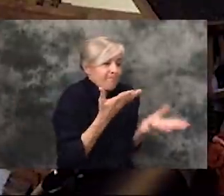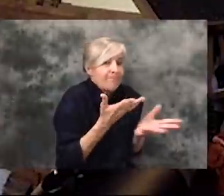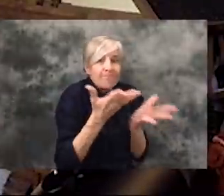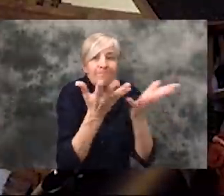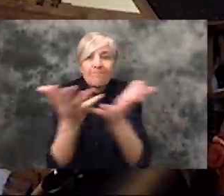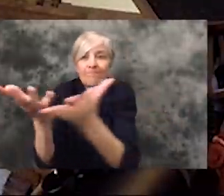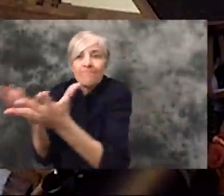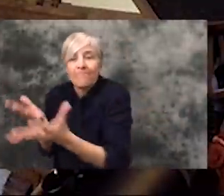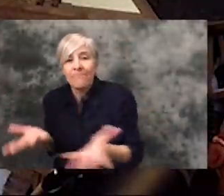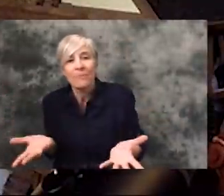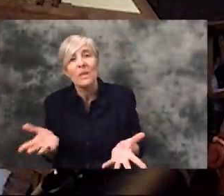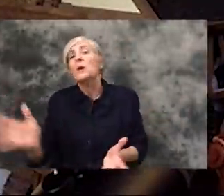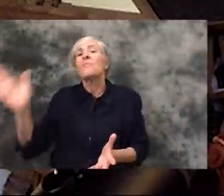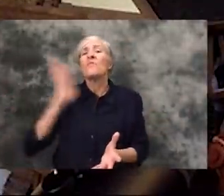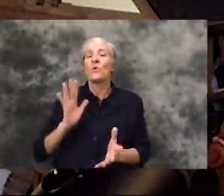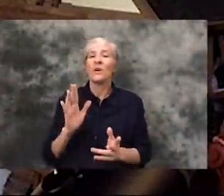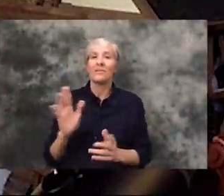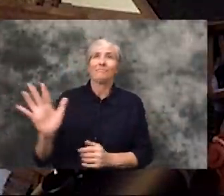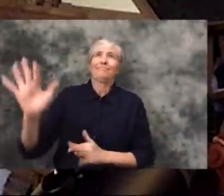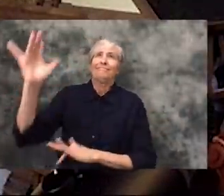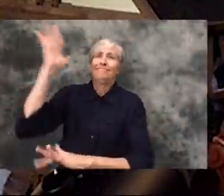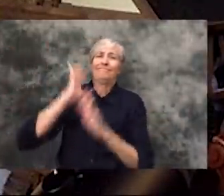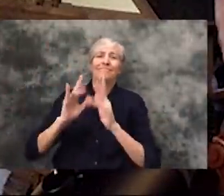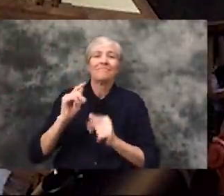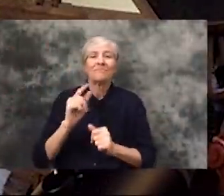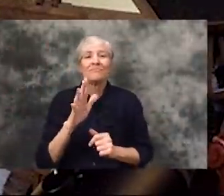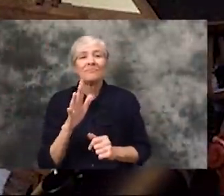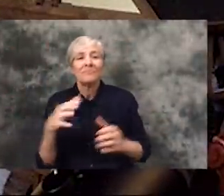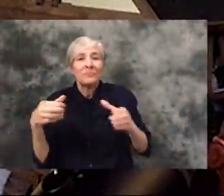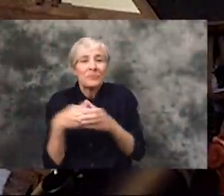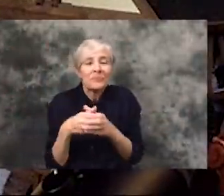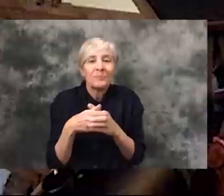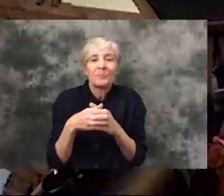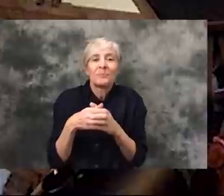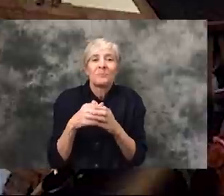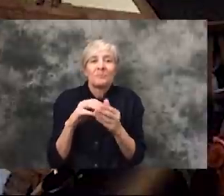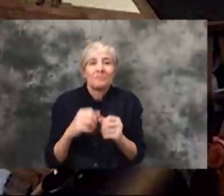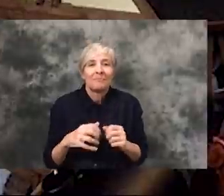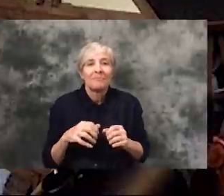mean like we used to be tribes and then we you know became cities. And then so